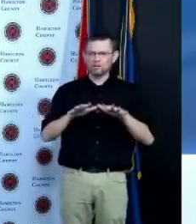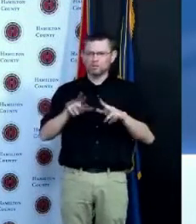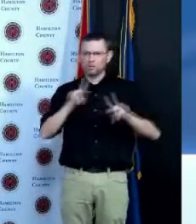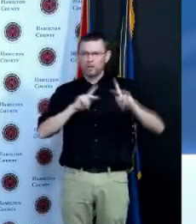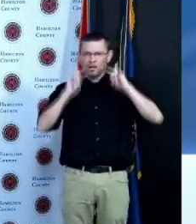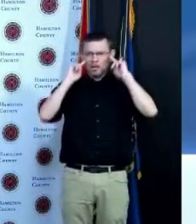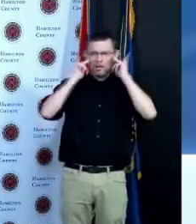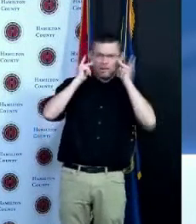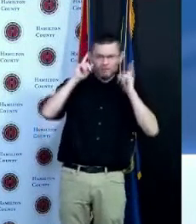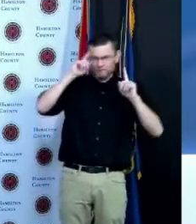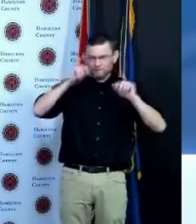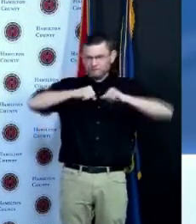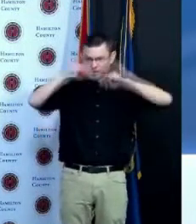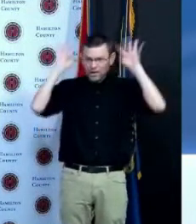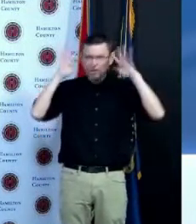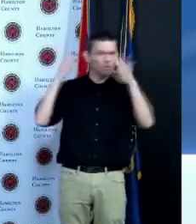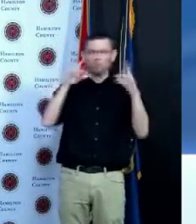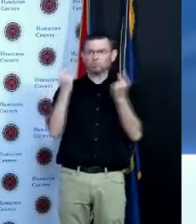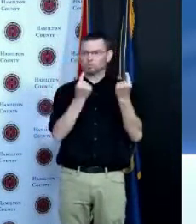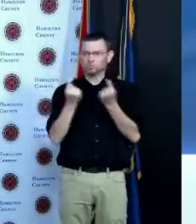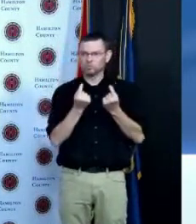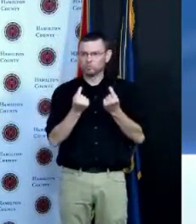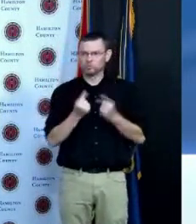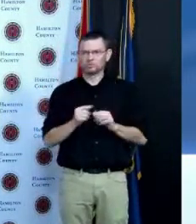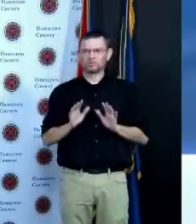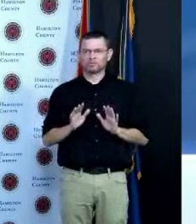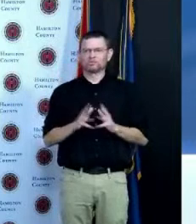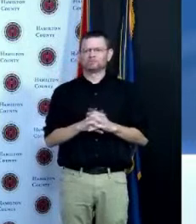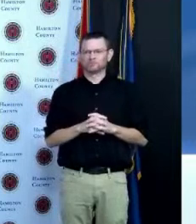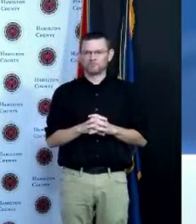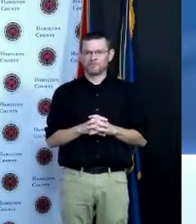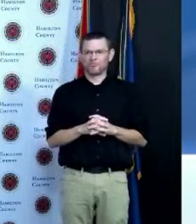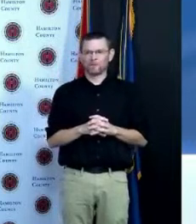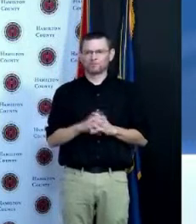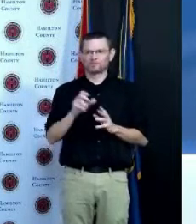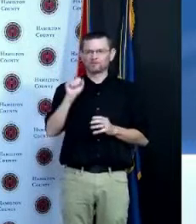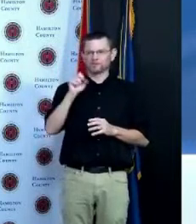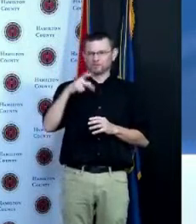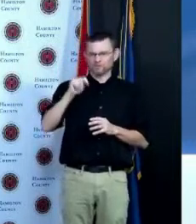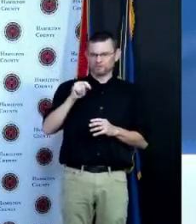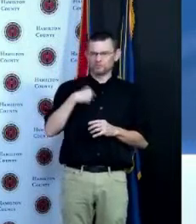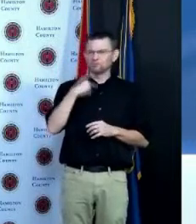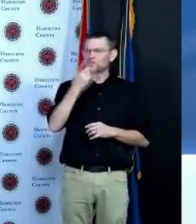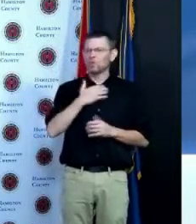October November is when I said to Penny to myself I said this might be the one that we see in the